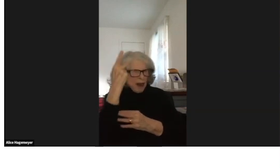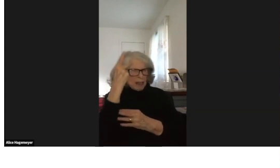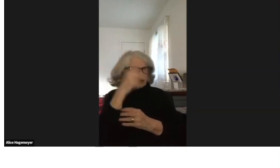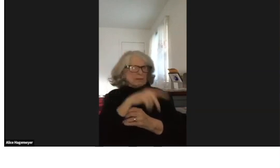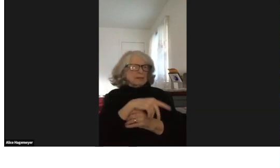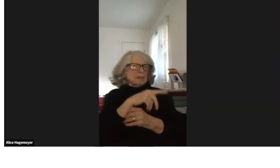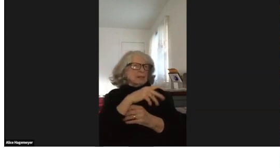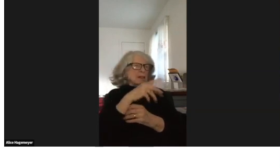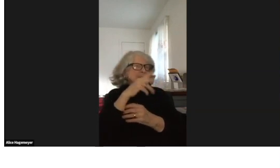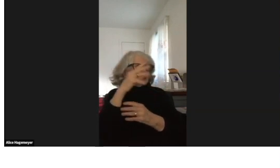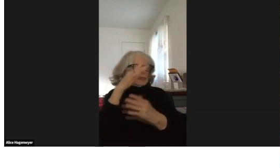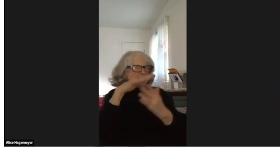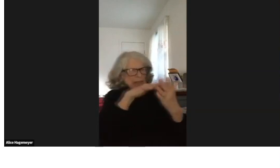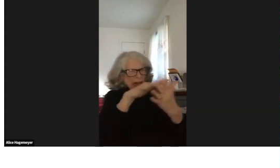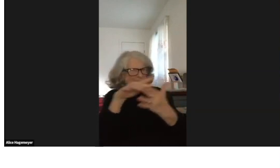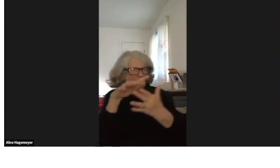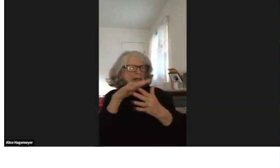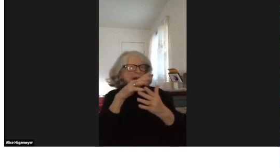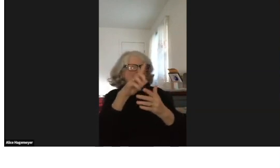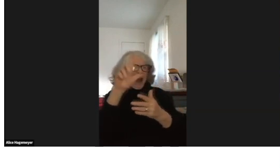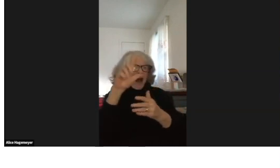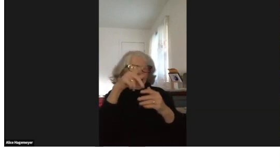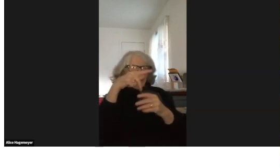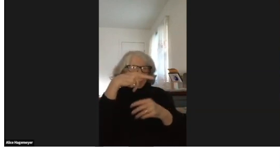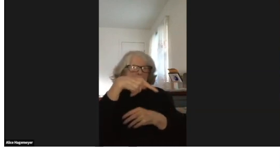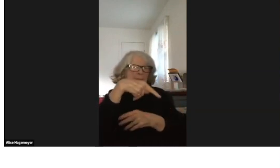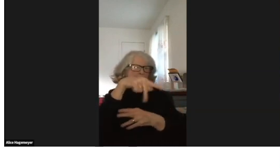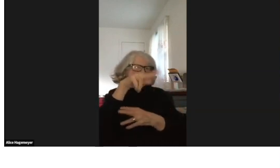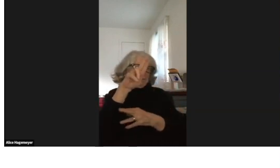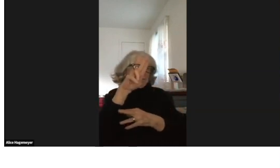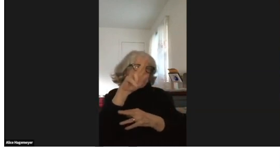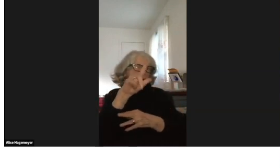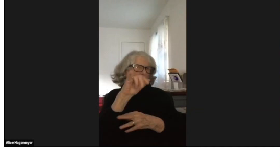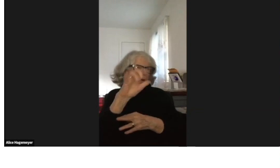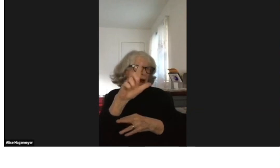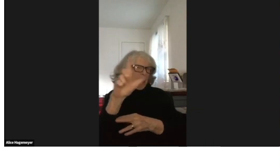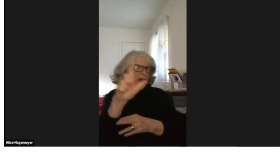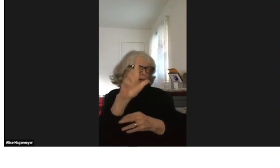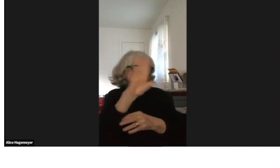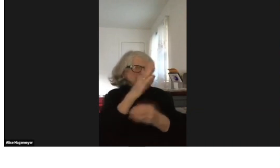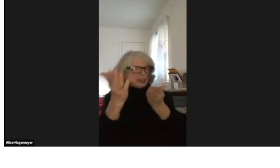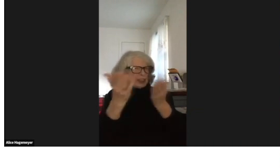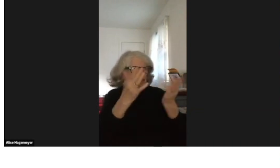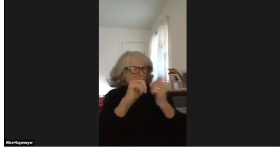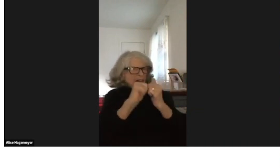He lobbied politicians in Maryland and in the library sciences.